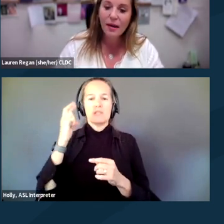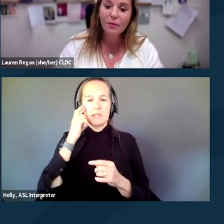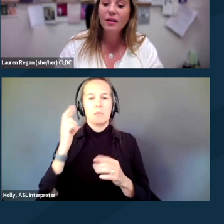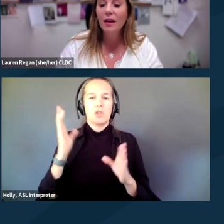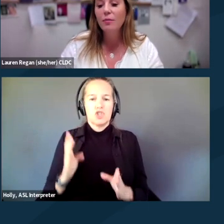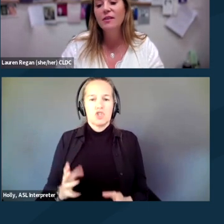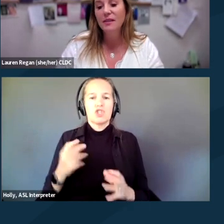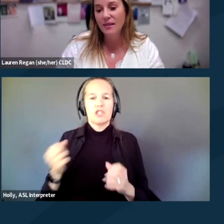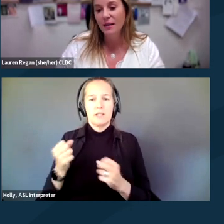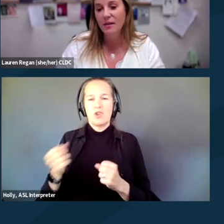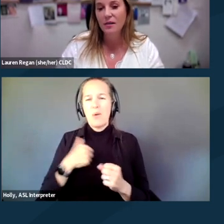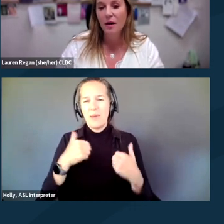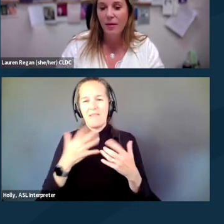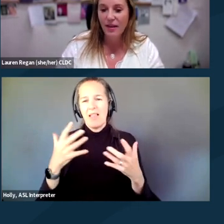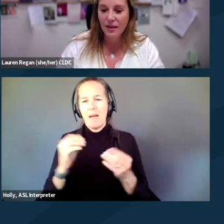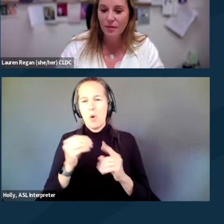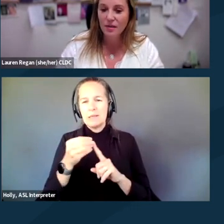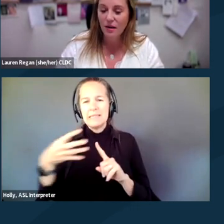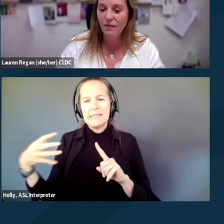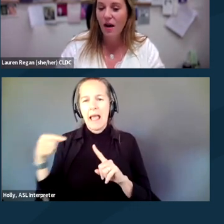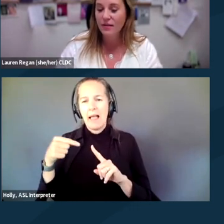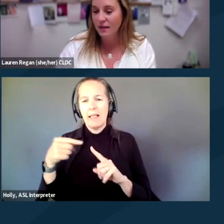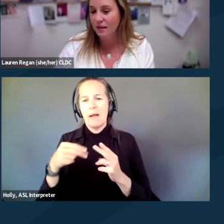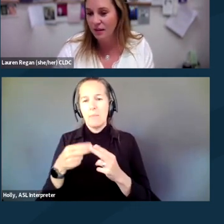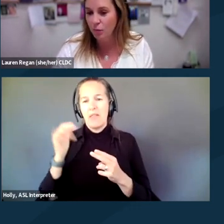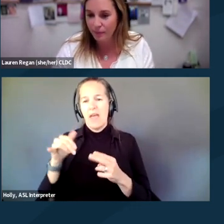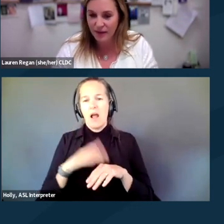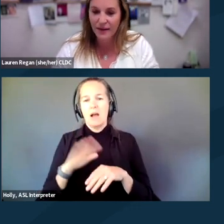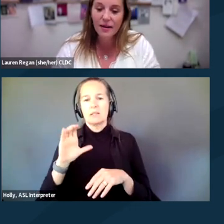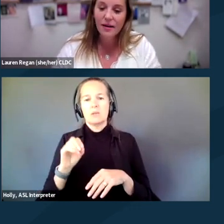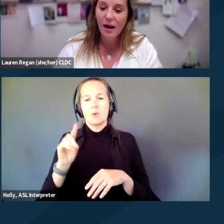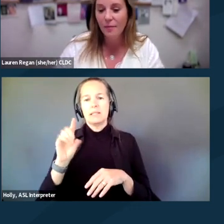And we've got a lot more detail about that type of stuff on the CLDC website.